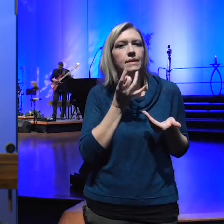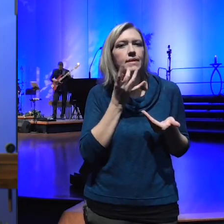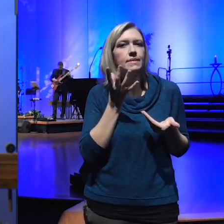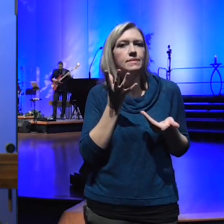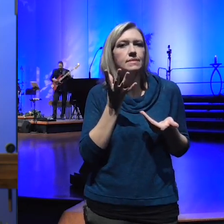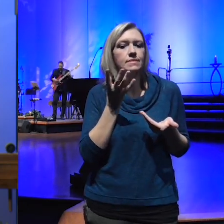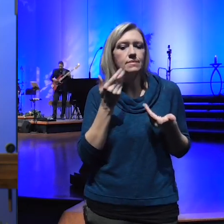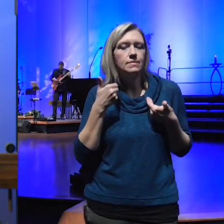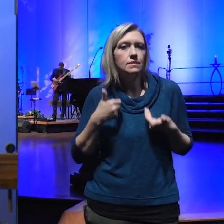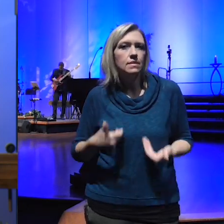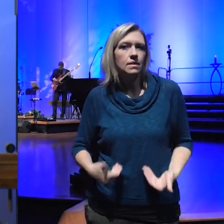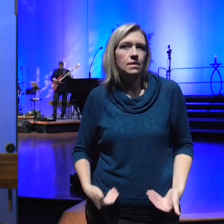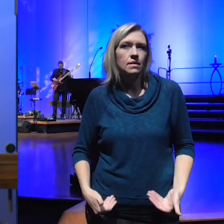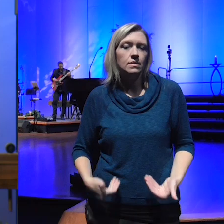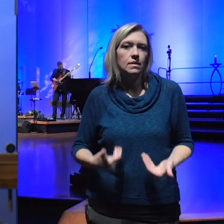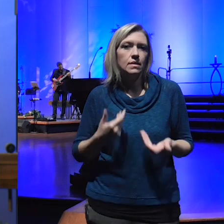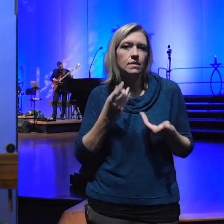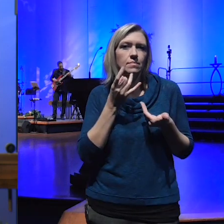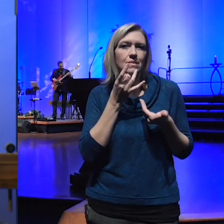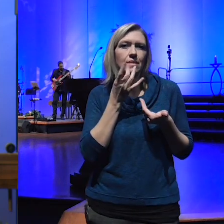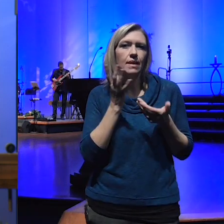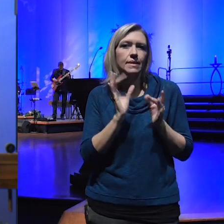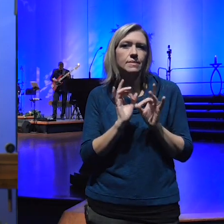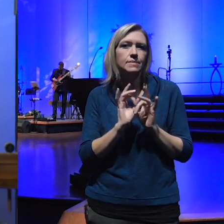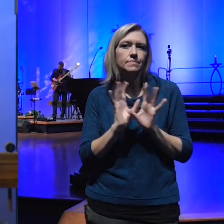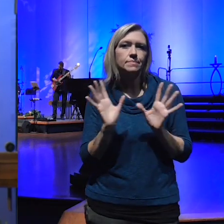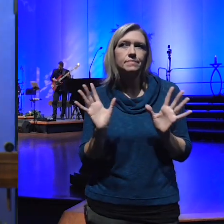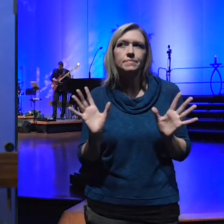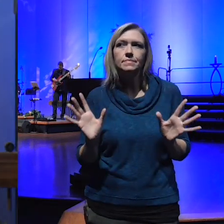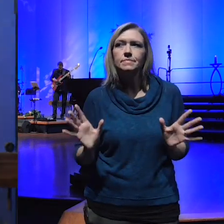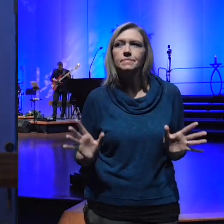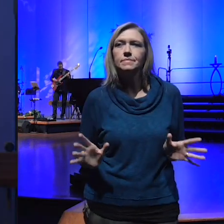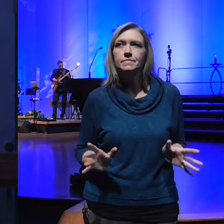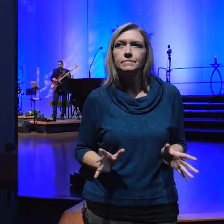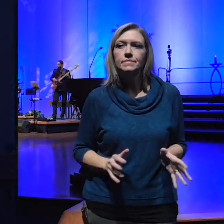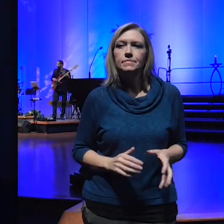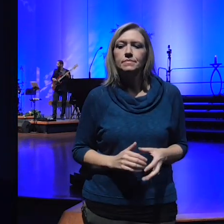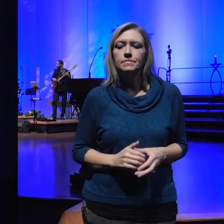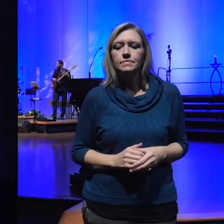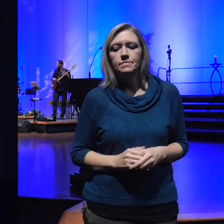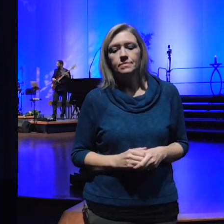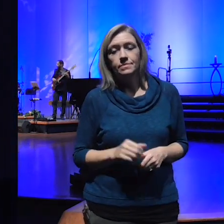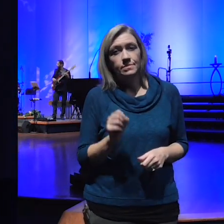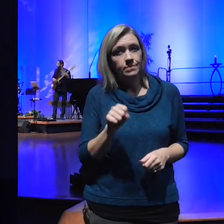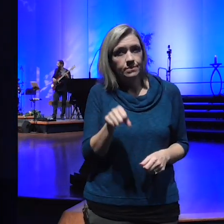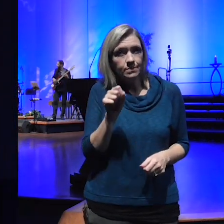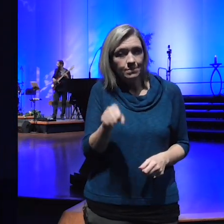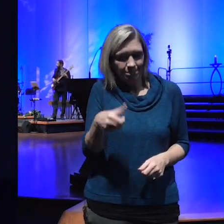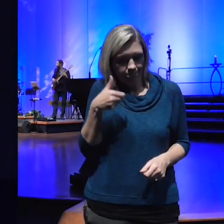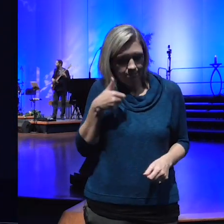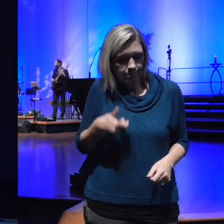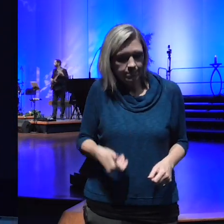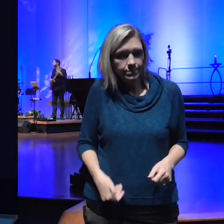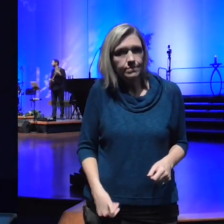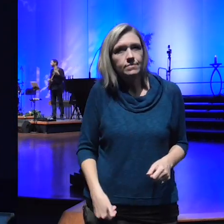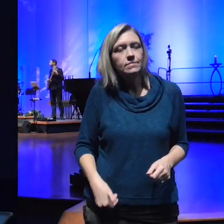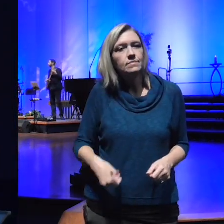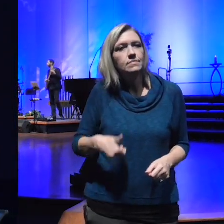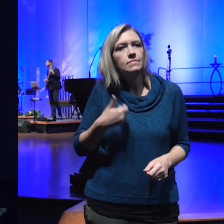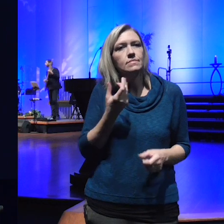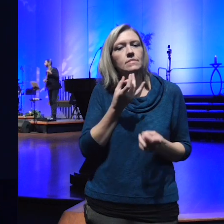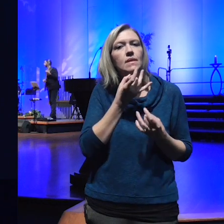am is I am I